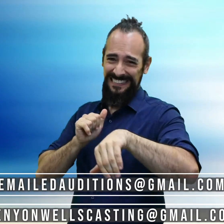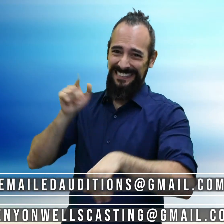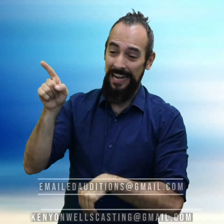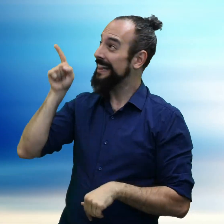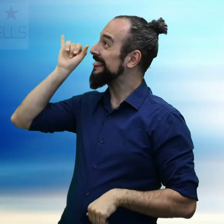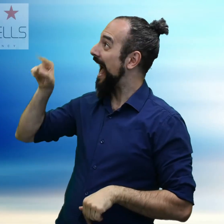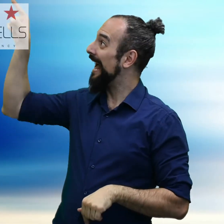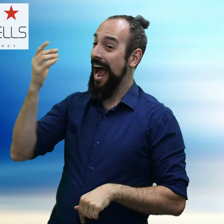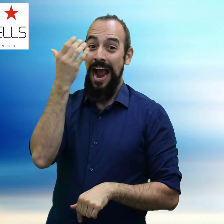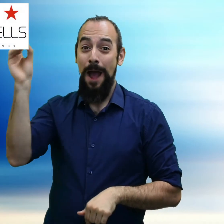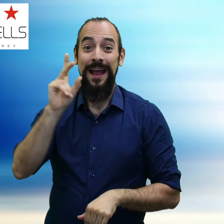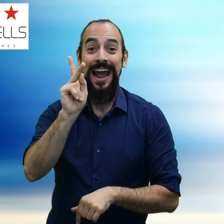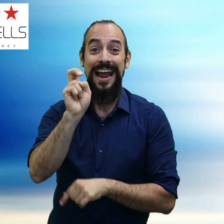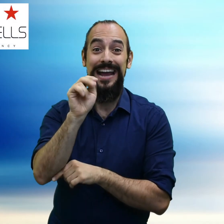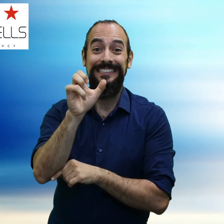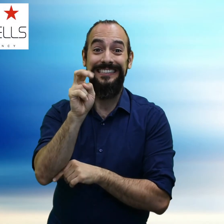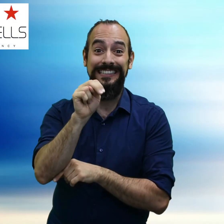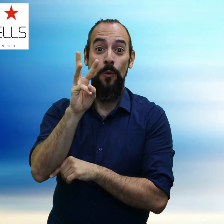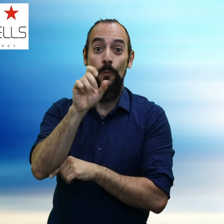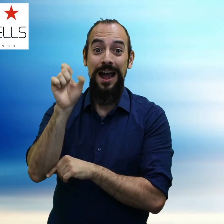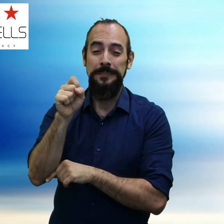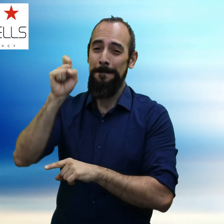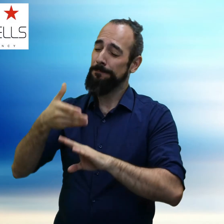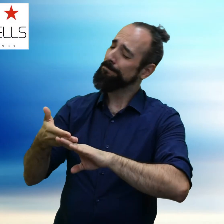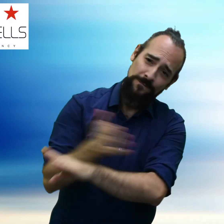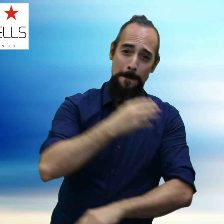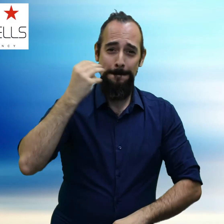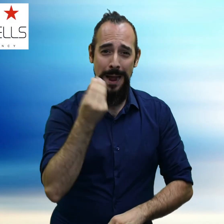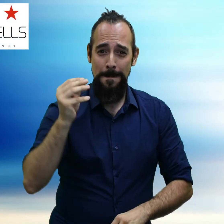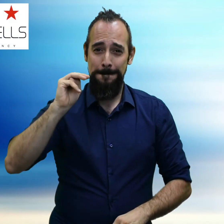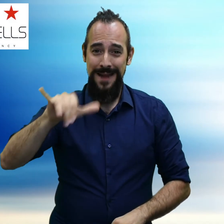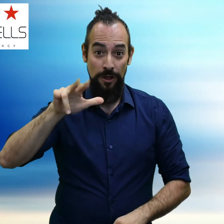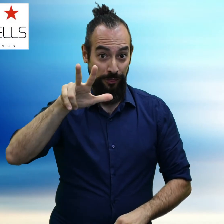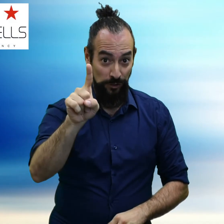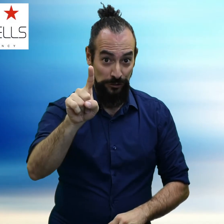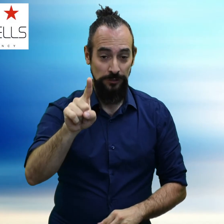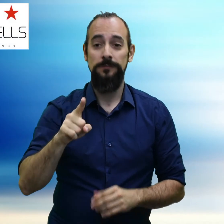The video will be sent to the company, Kenyon-Wells. Please do it before Monday, May 31st!